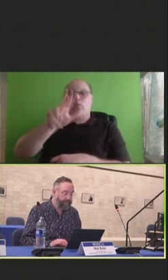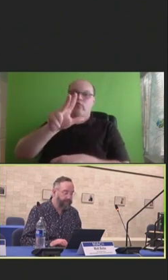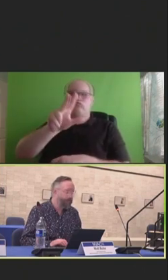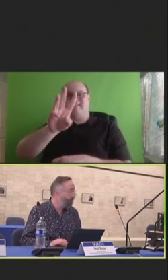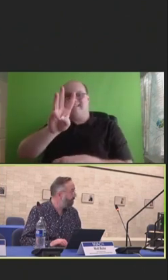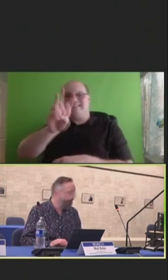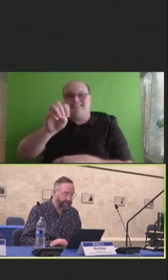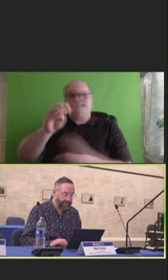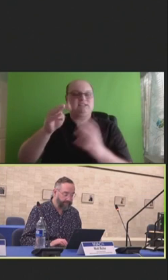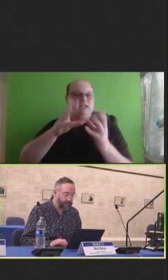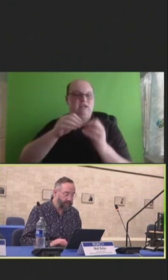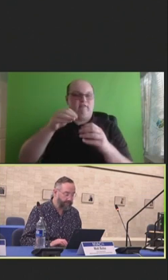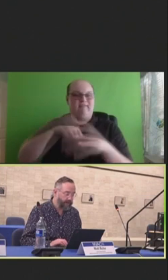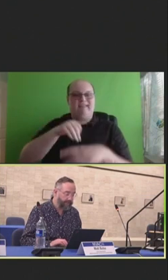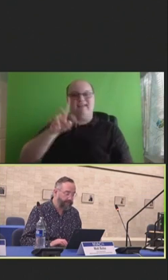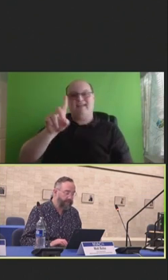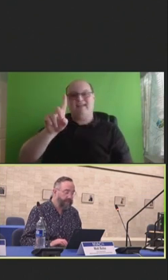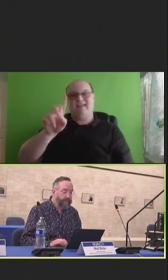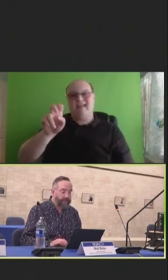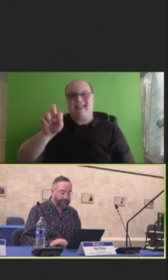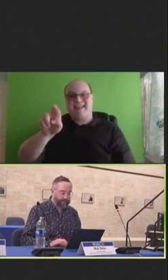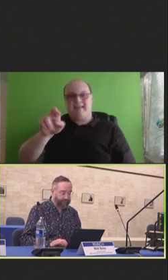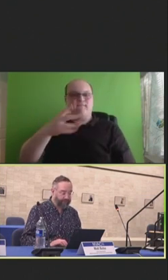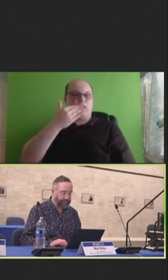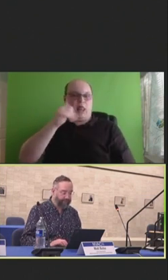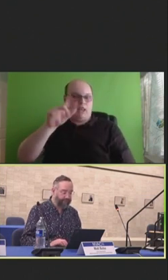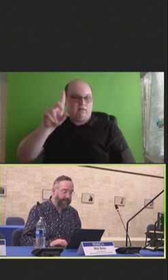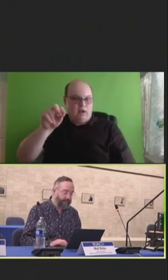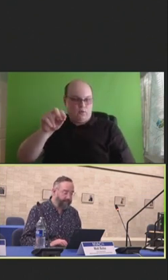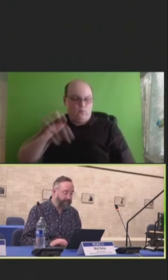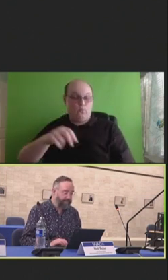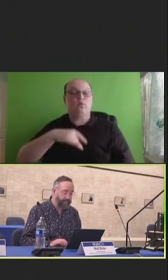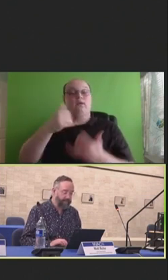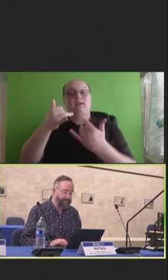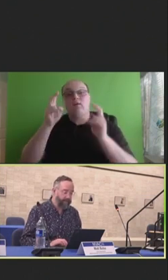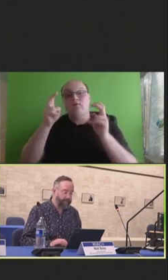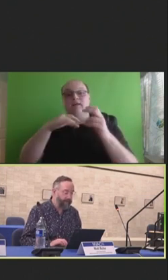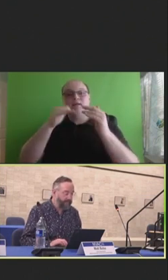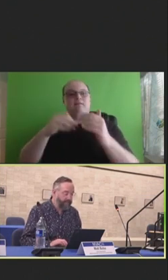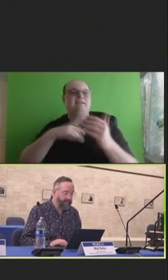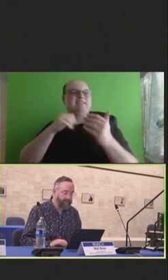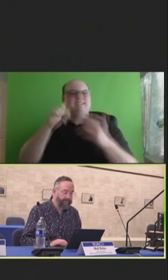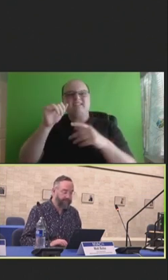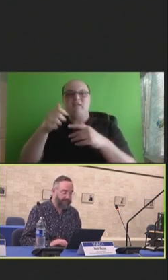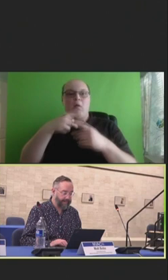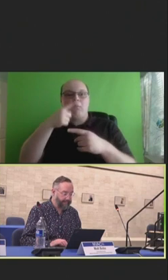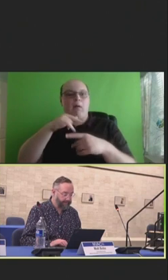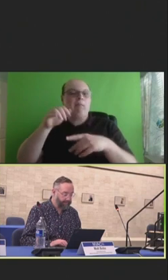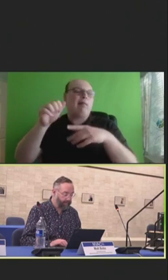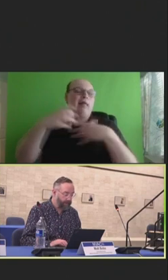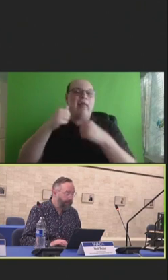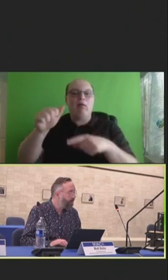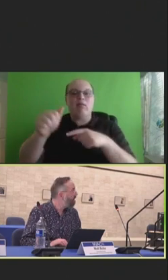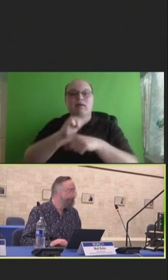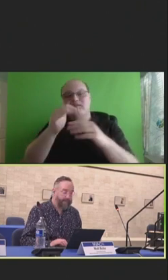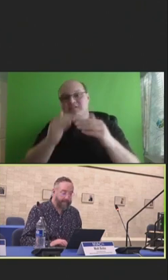It'll be in Denver, Colorado. This year's theme is elevating public health practice from today and tomorrow.